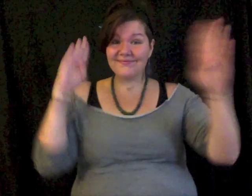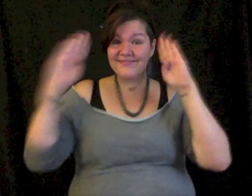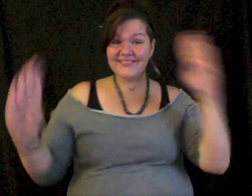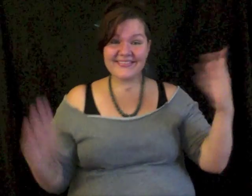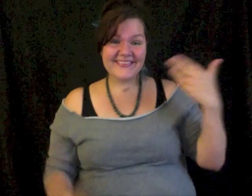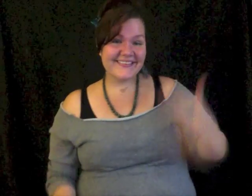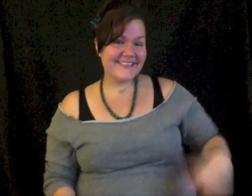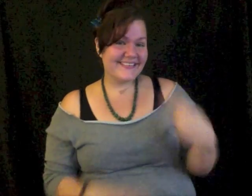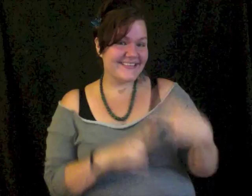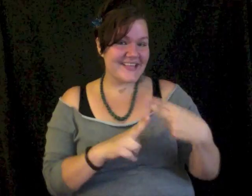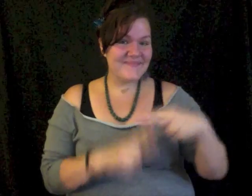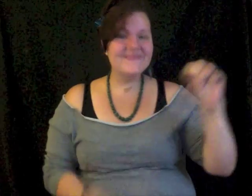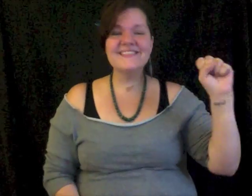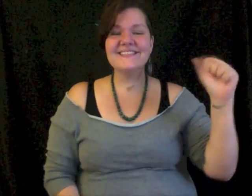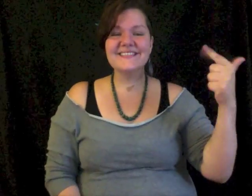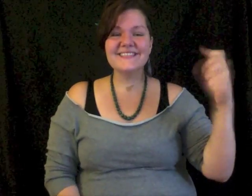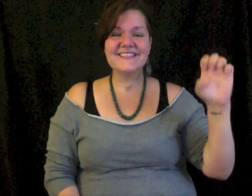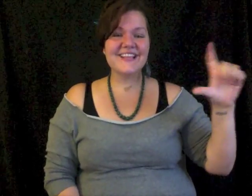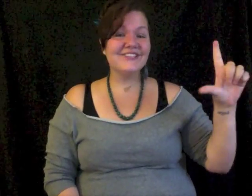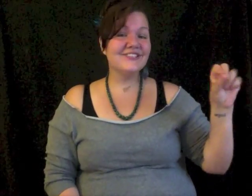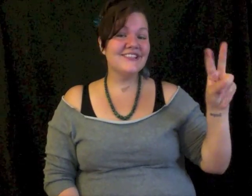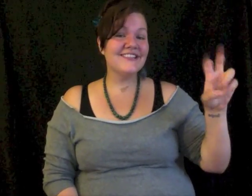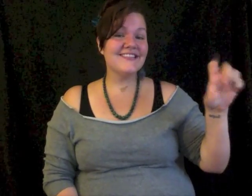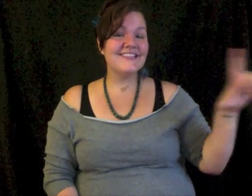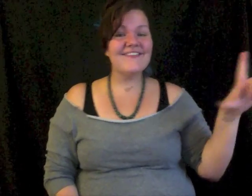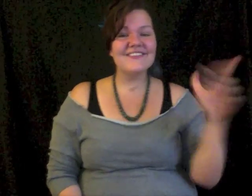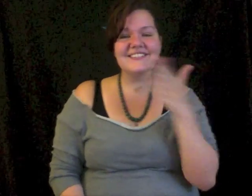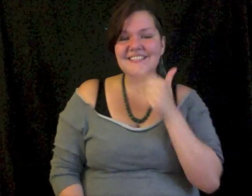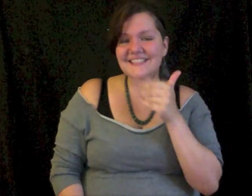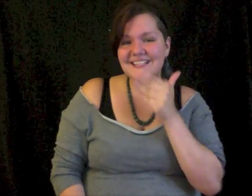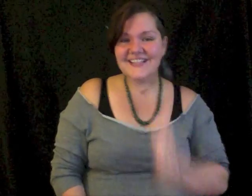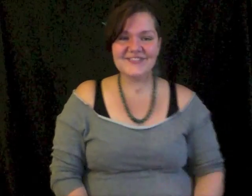Hi, my name is Sage Lovell.